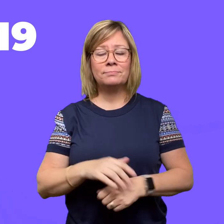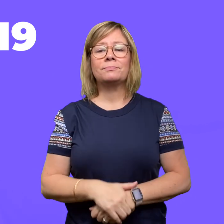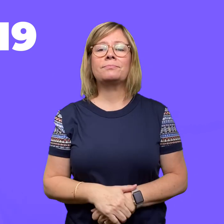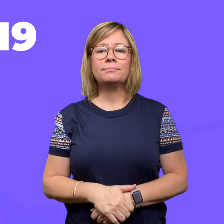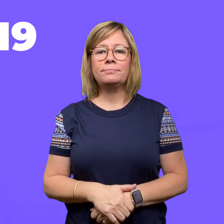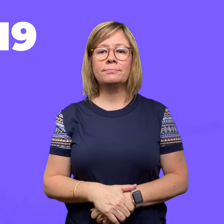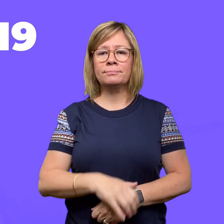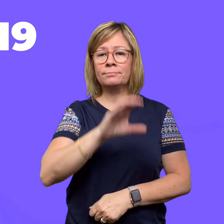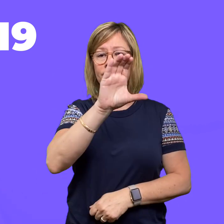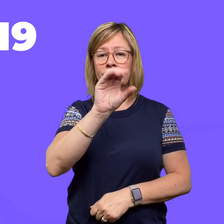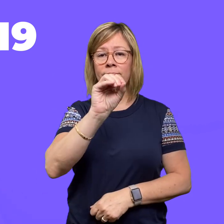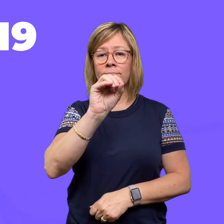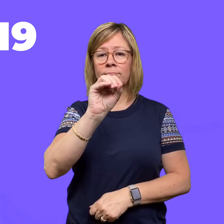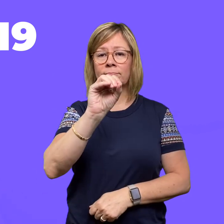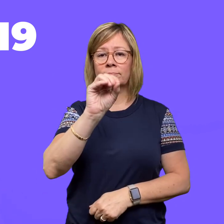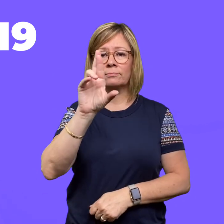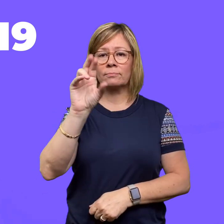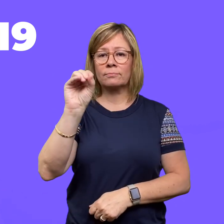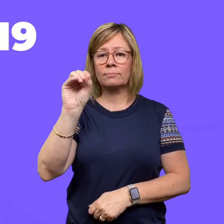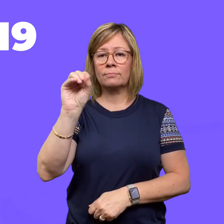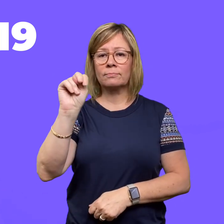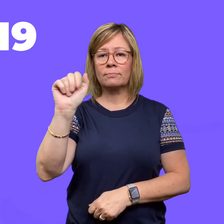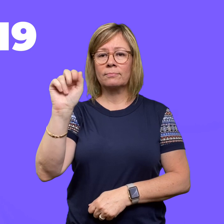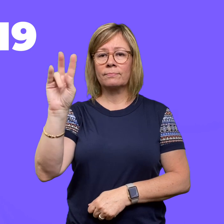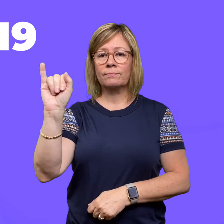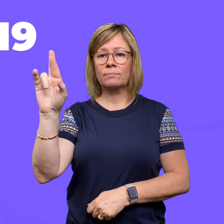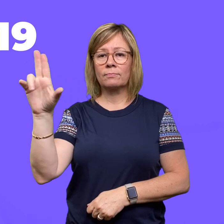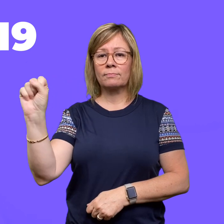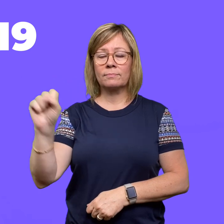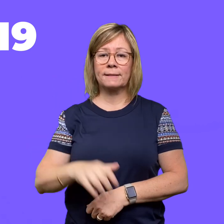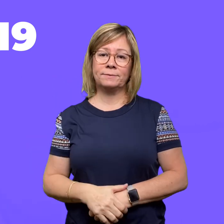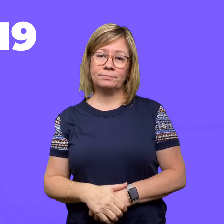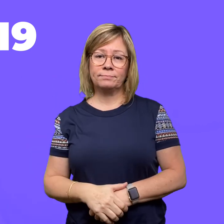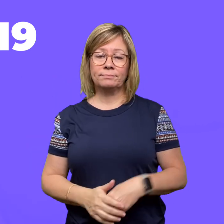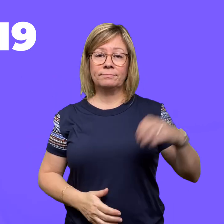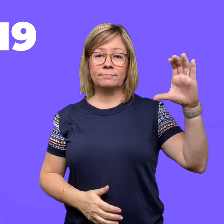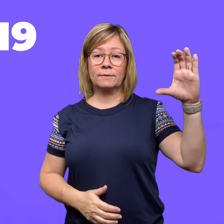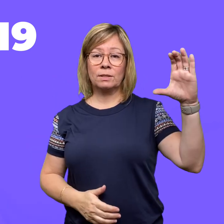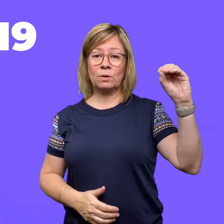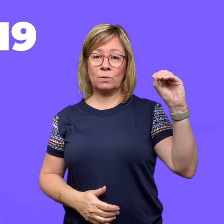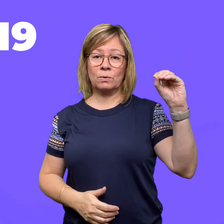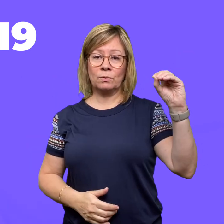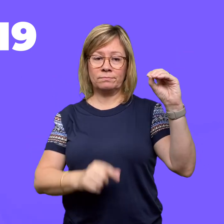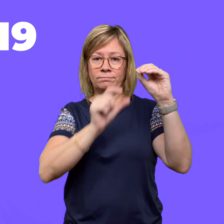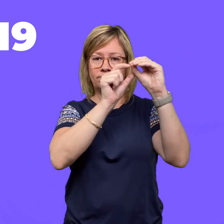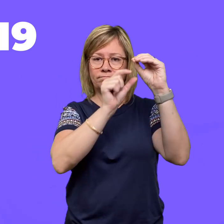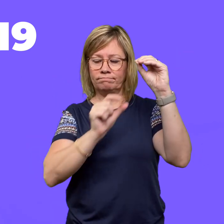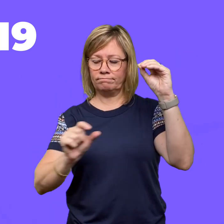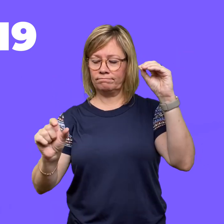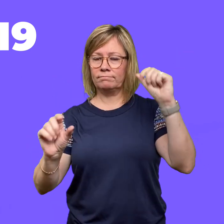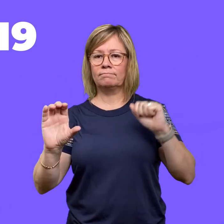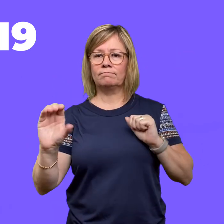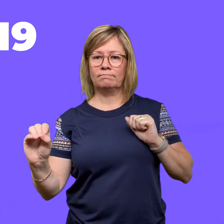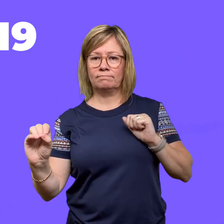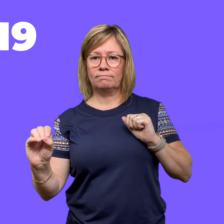Covid-19 come to light? If you look at the word coronavirus, they took the CO from